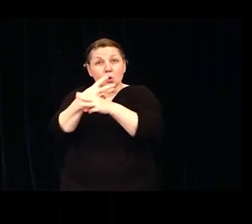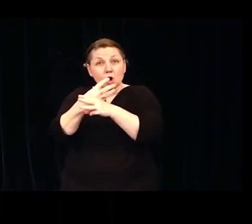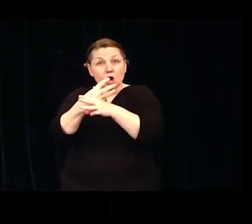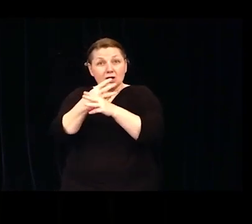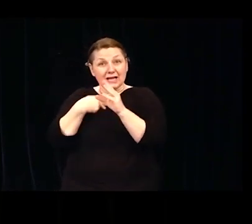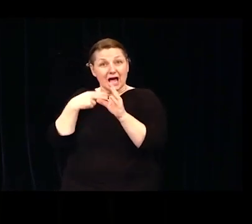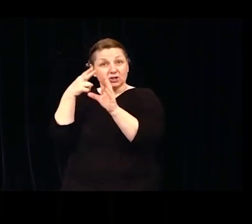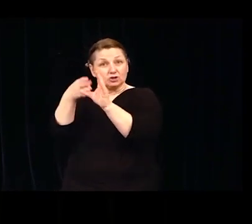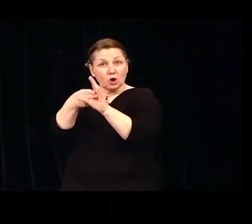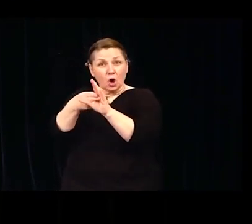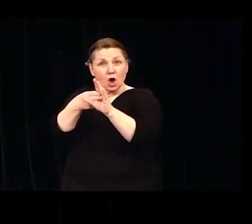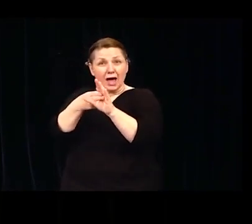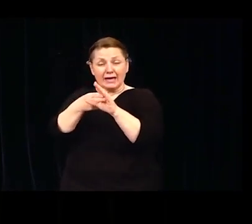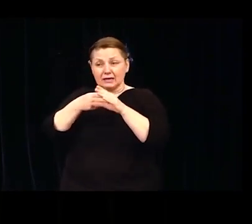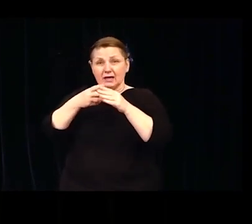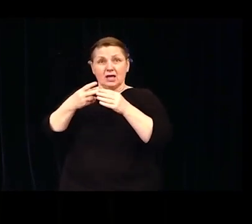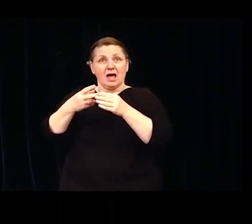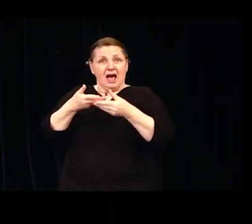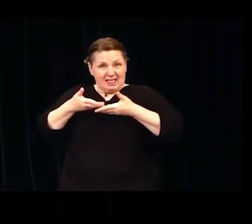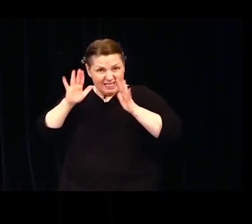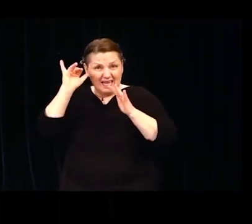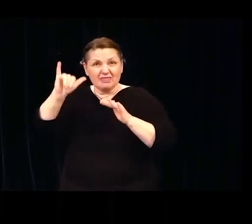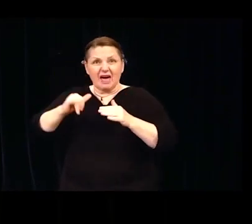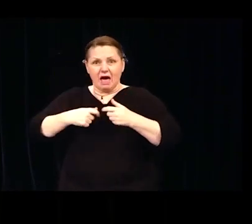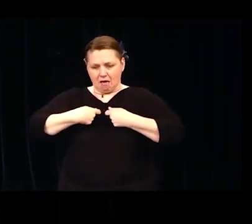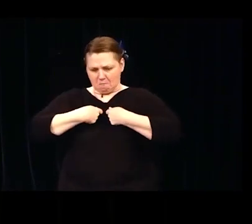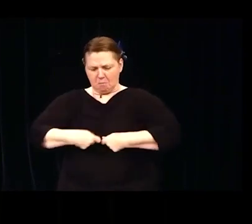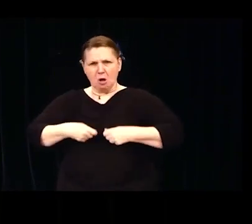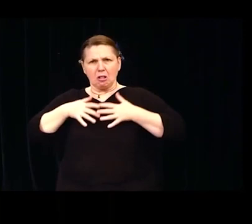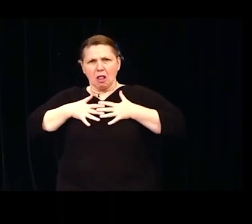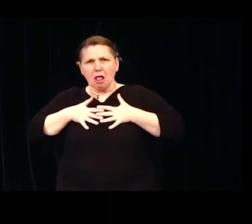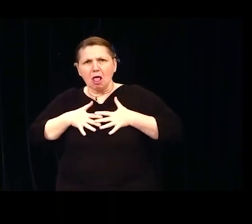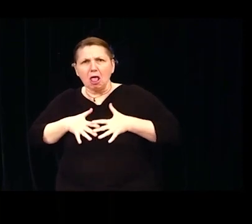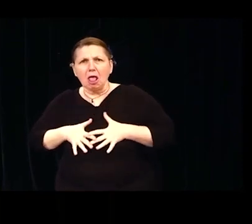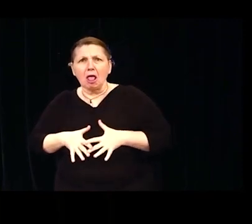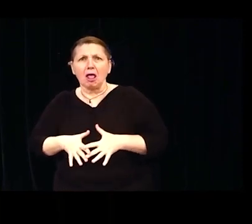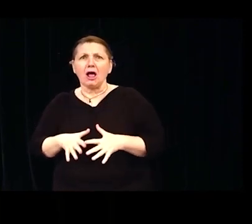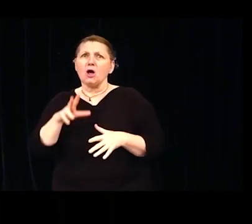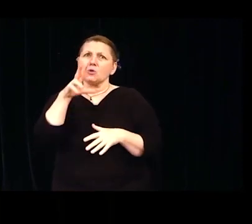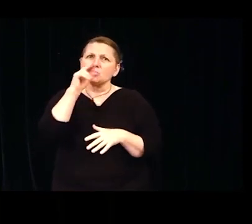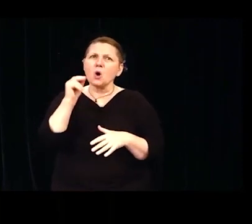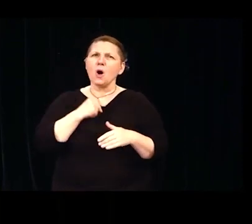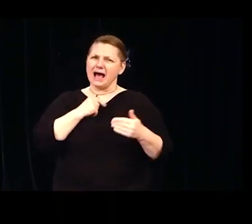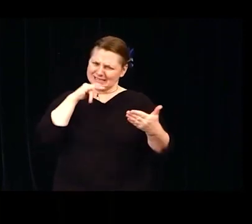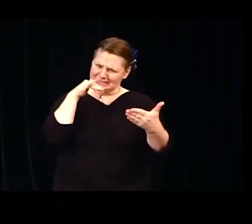I studied and I studied and I cried and I cried. Living in the United States